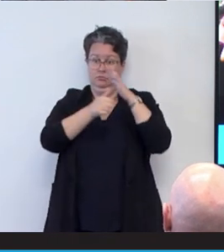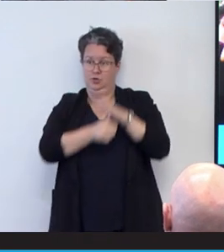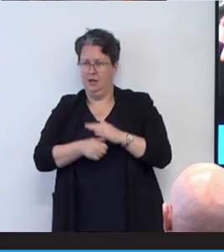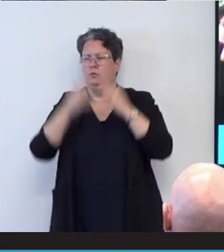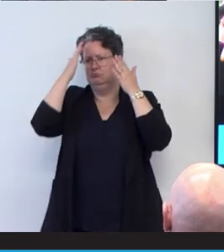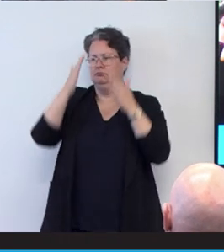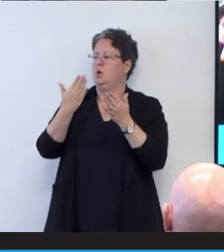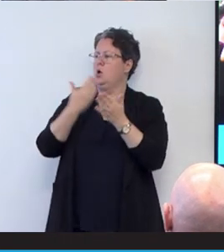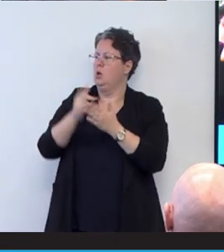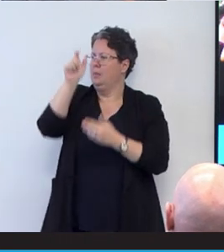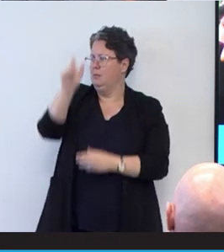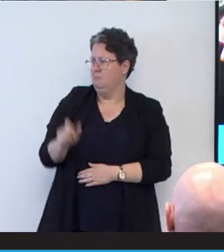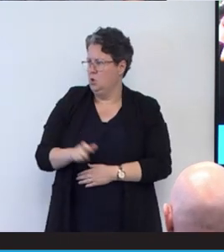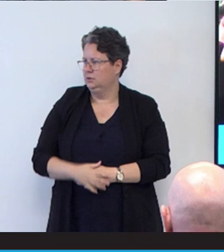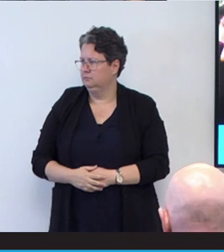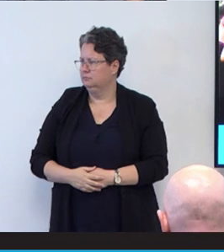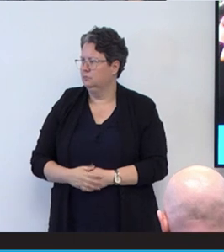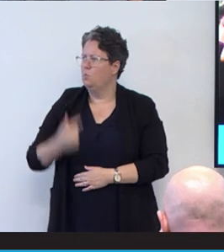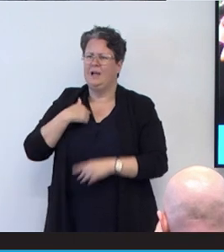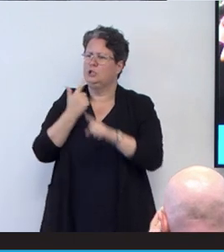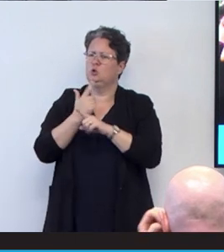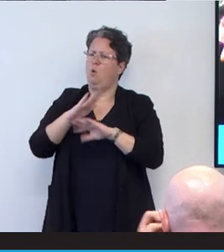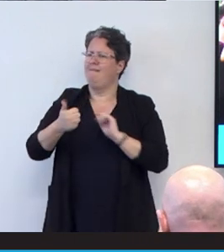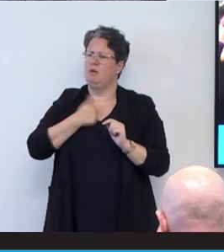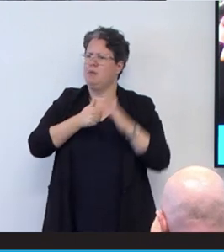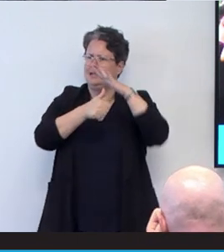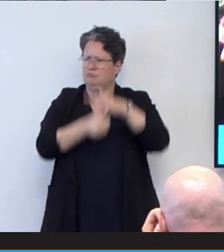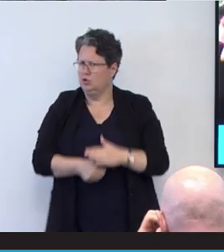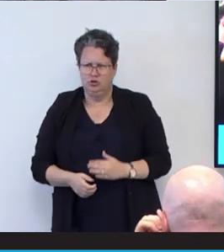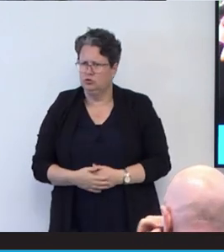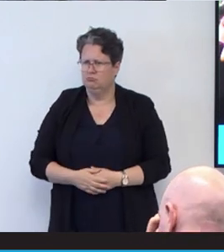conversations didn't revolve around the Depression. Our conversations revolved